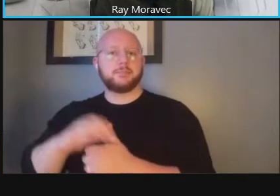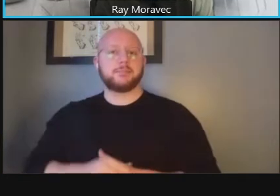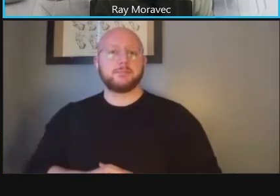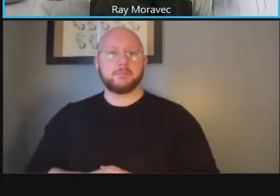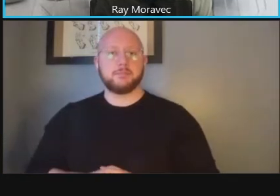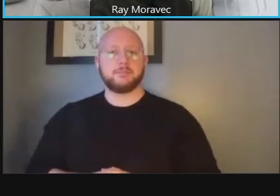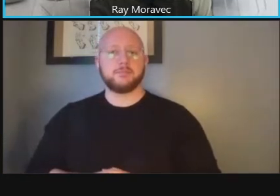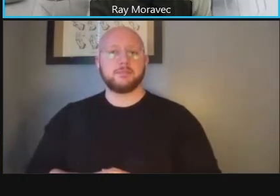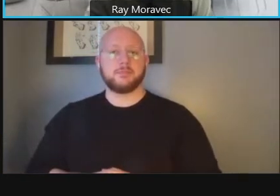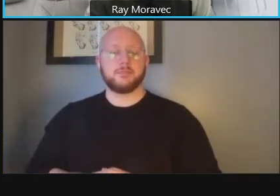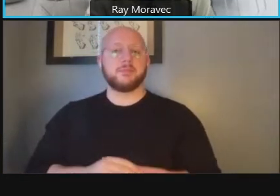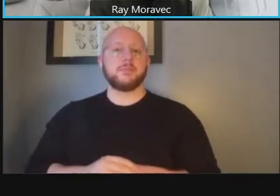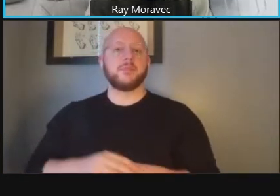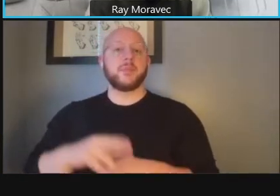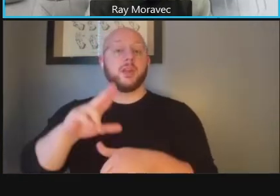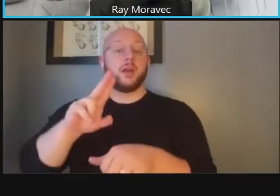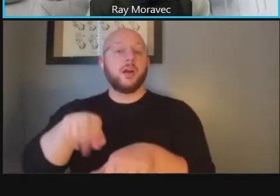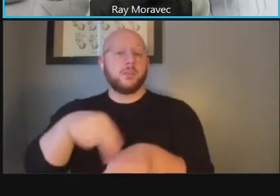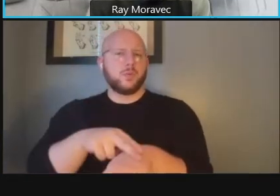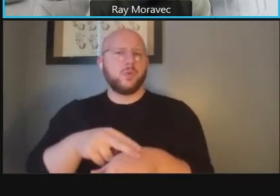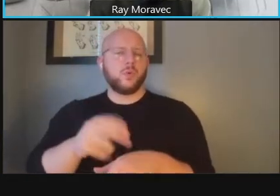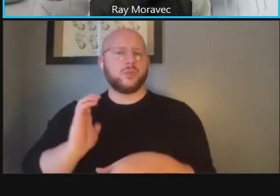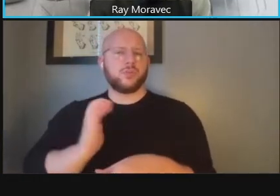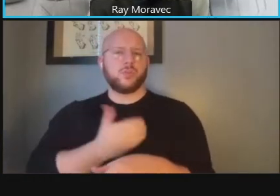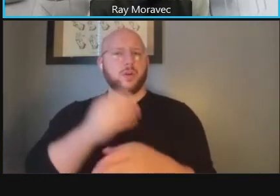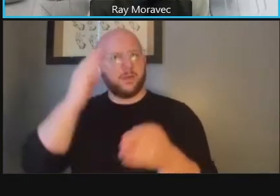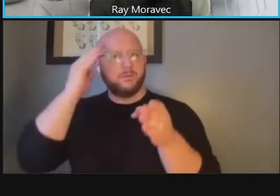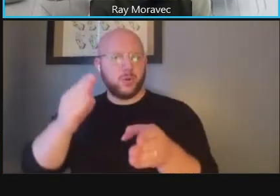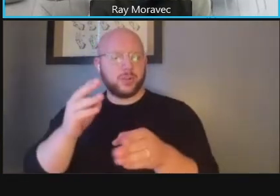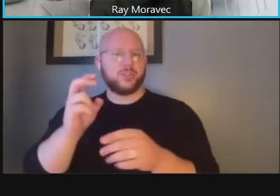and of course our focus says ddot is on transportation the connectivity